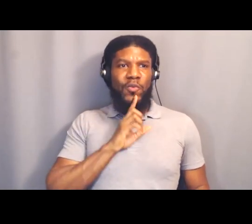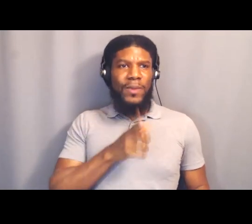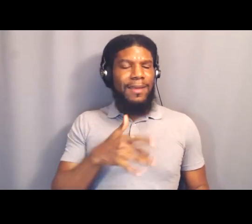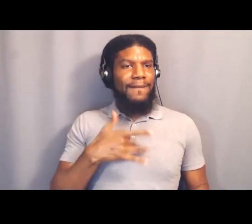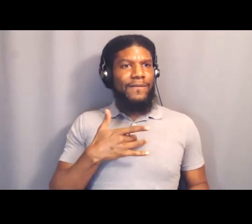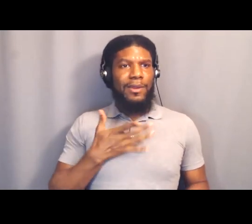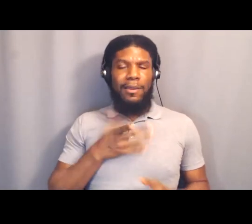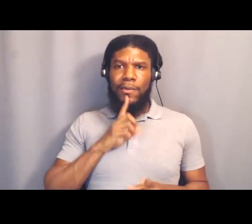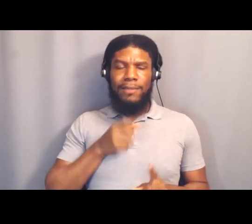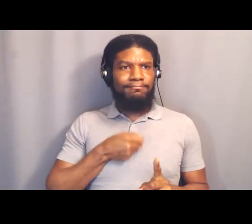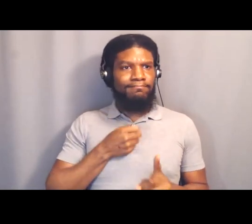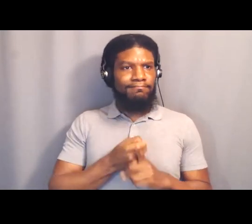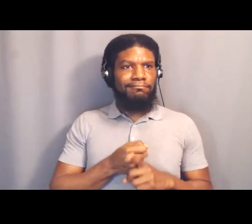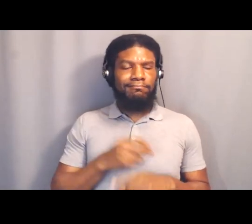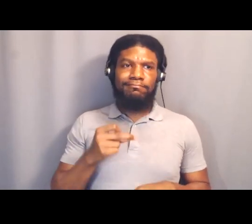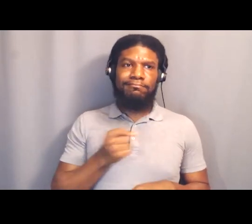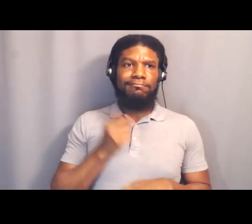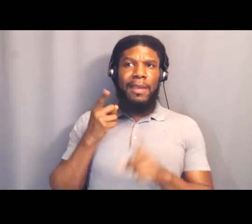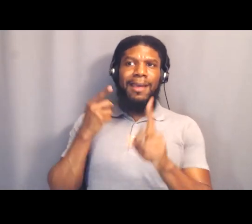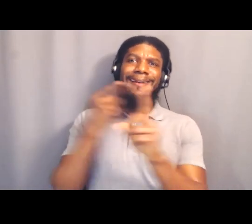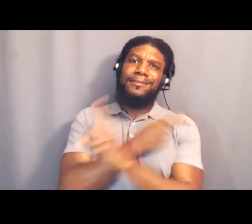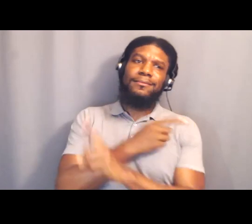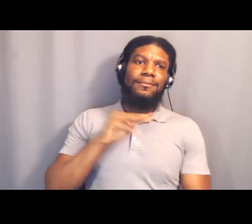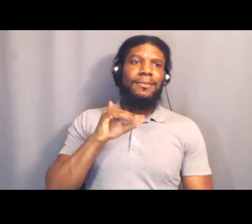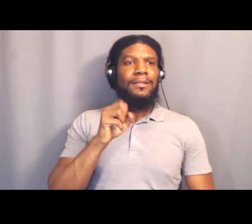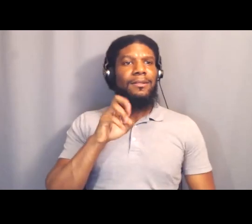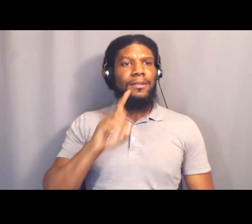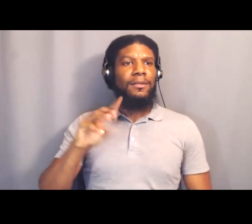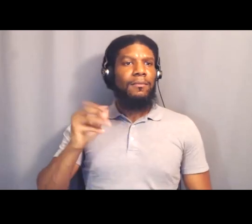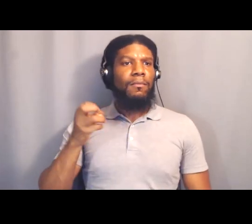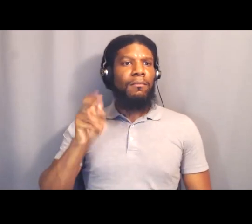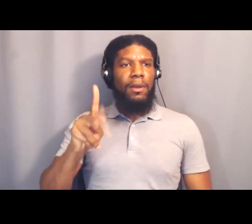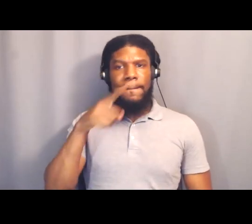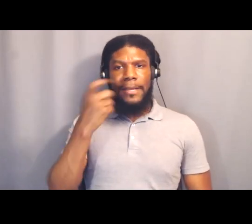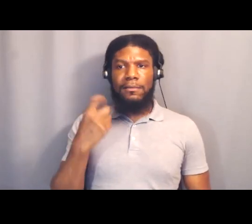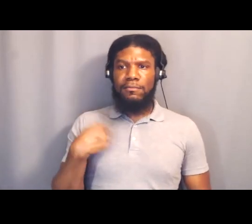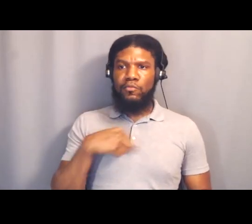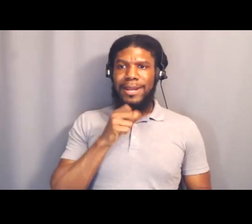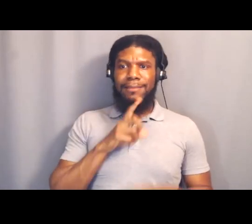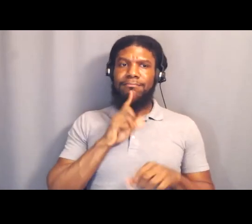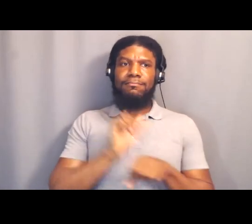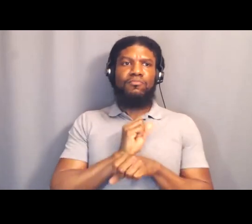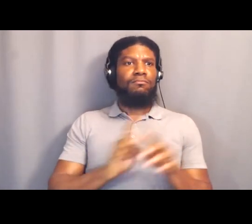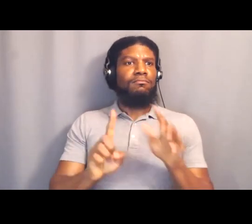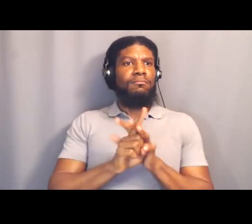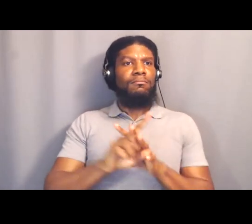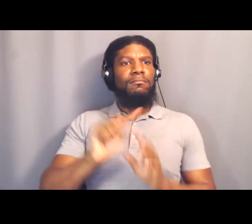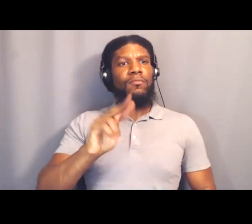by not having a Black Lives Matter presence in Tulsa. I've been to Tulsa, done tours of Greenwood,